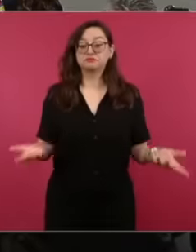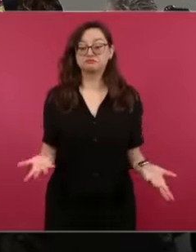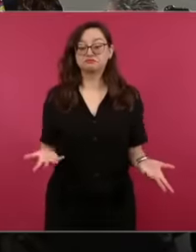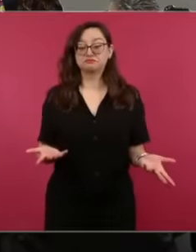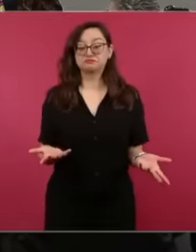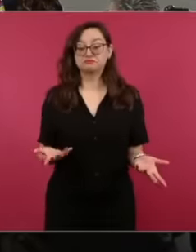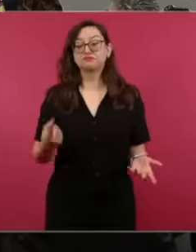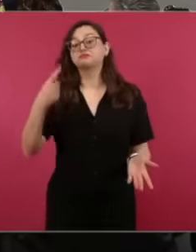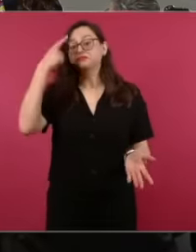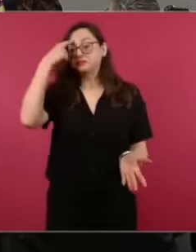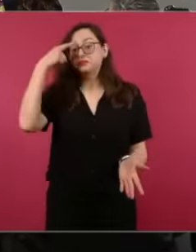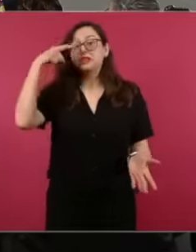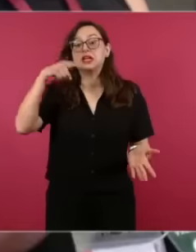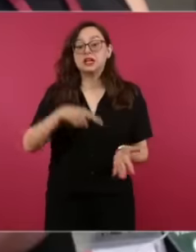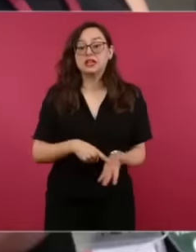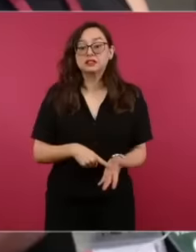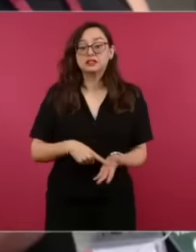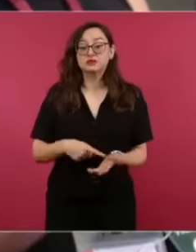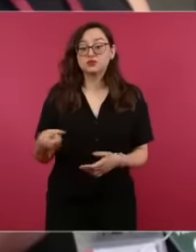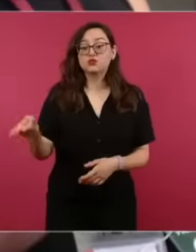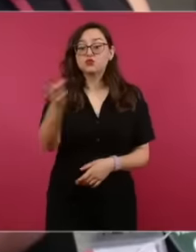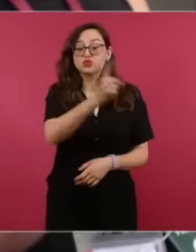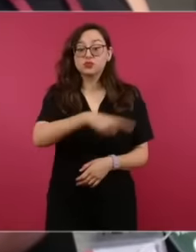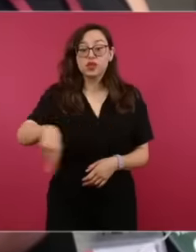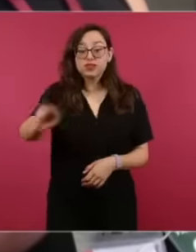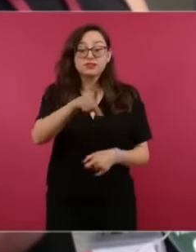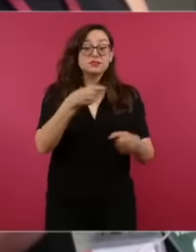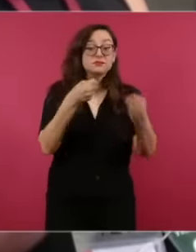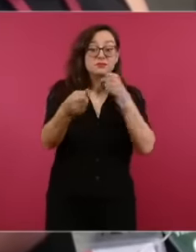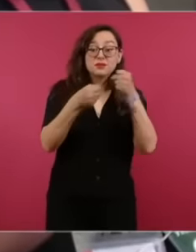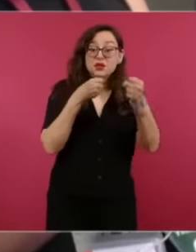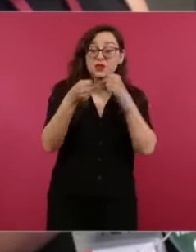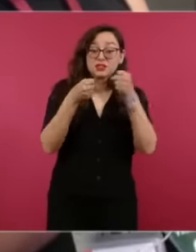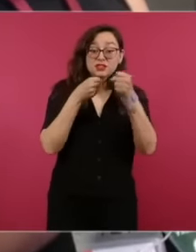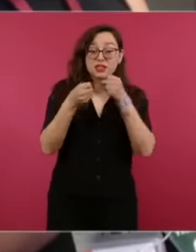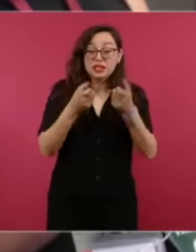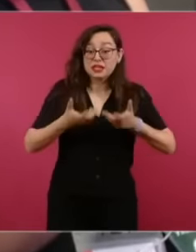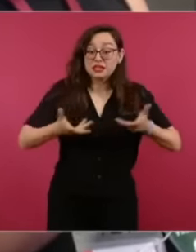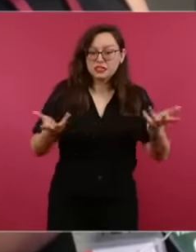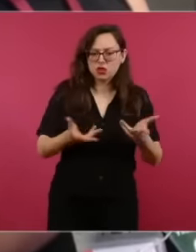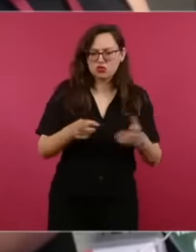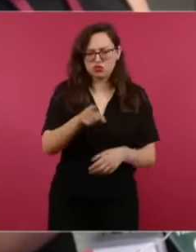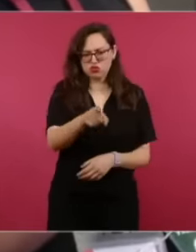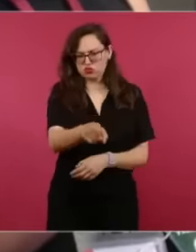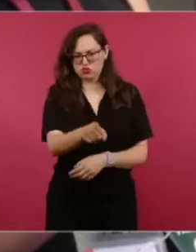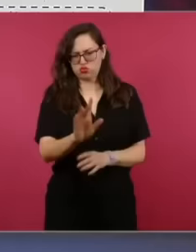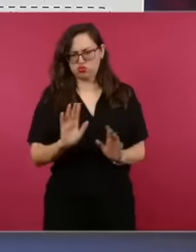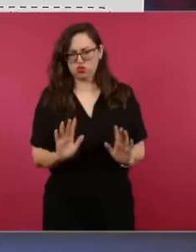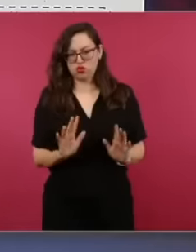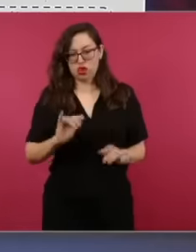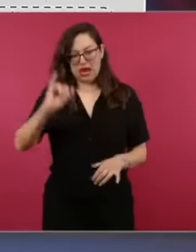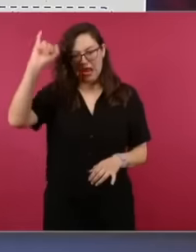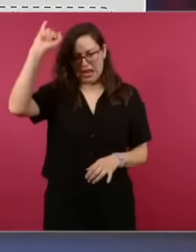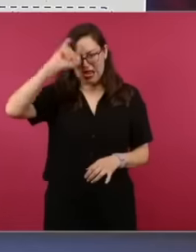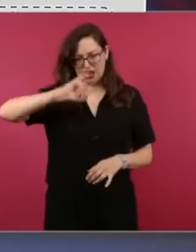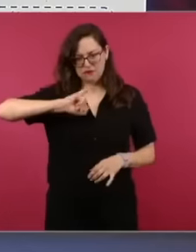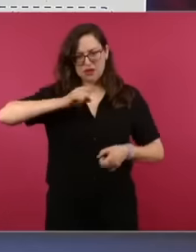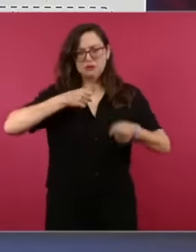but it wasn't you, we are talking about the bosses of those above, what